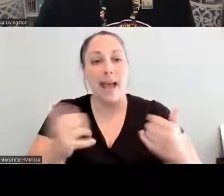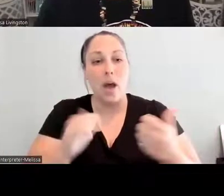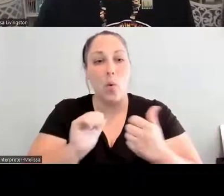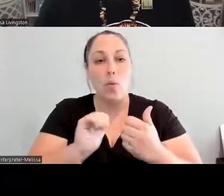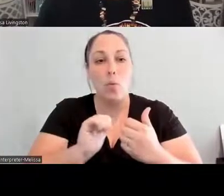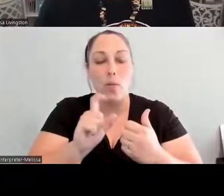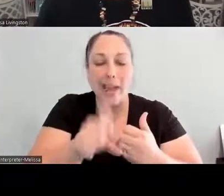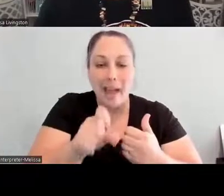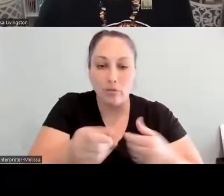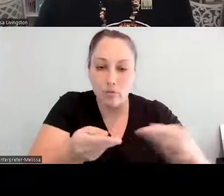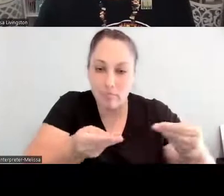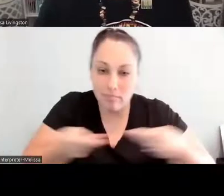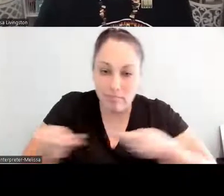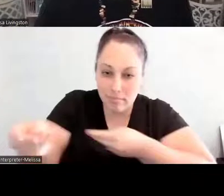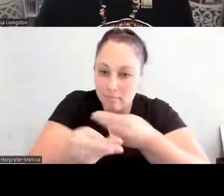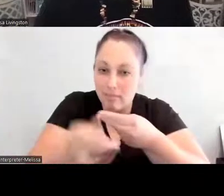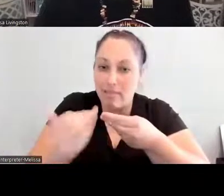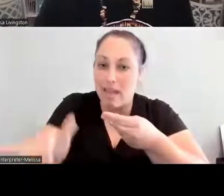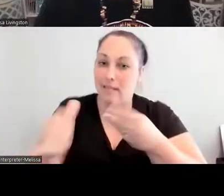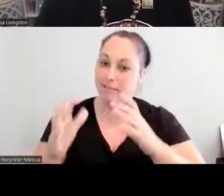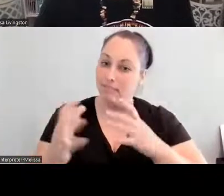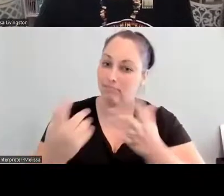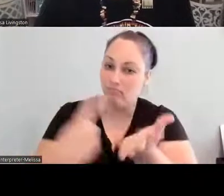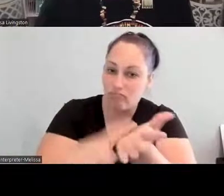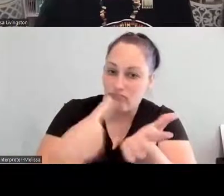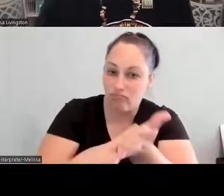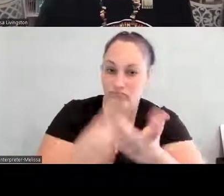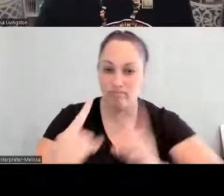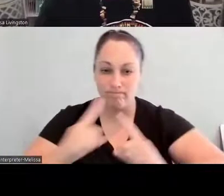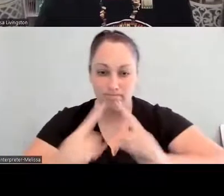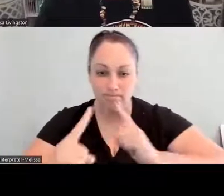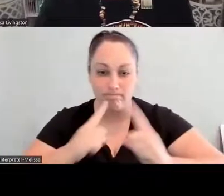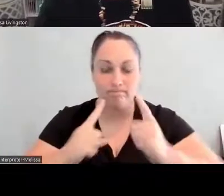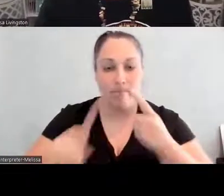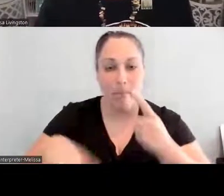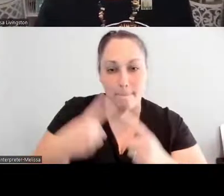trying to learn and relearn, reprogram, and also ask, you